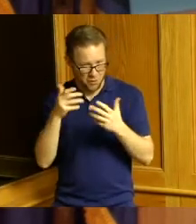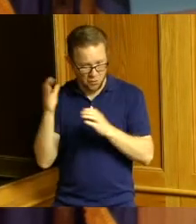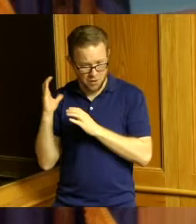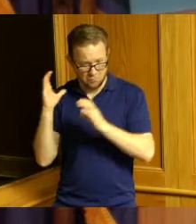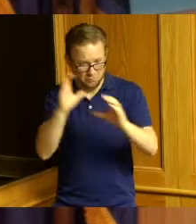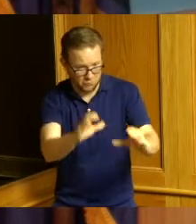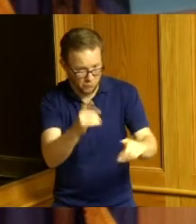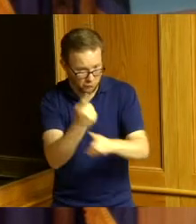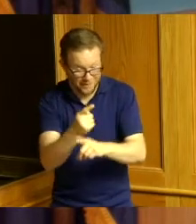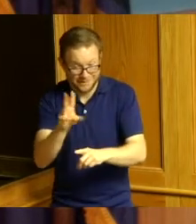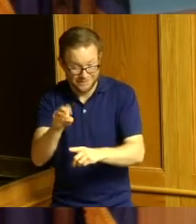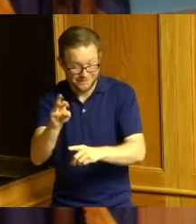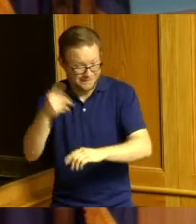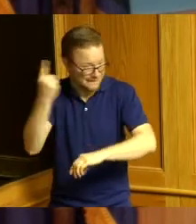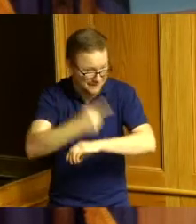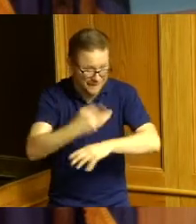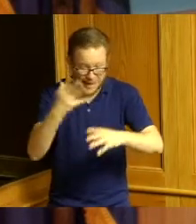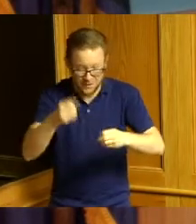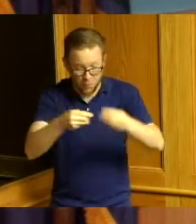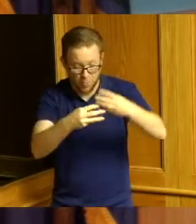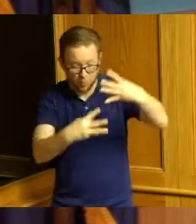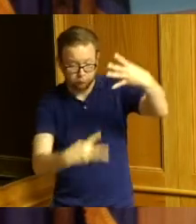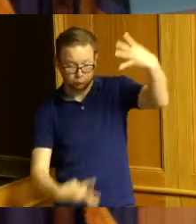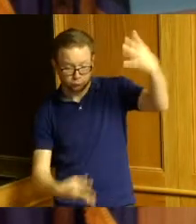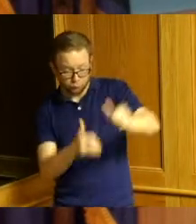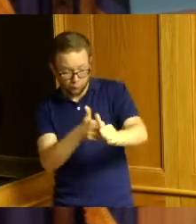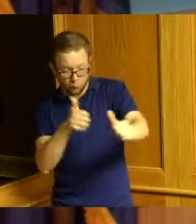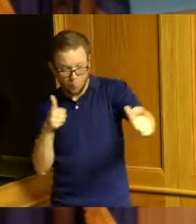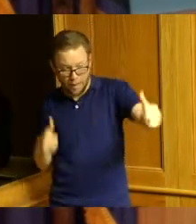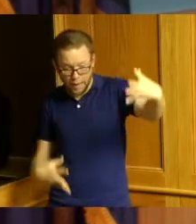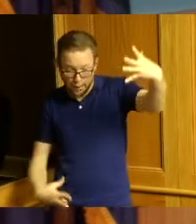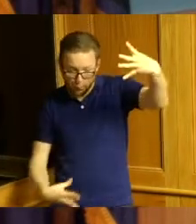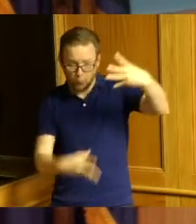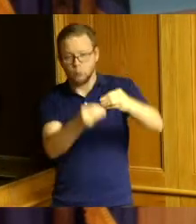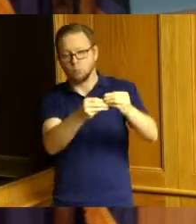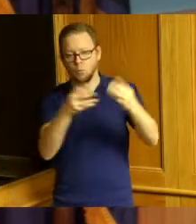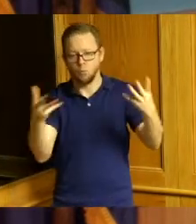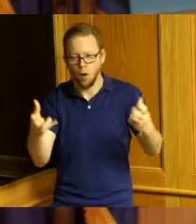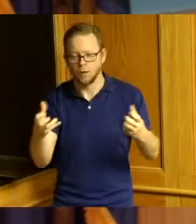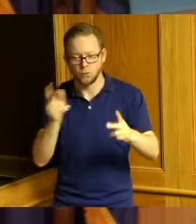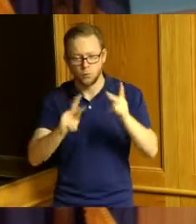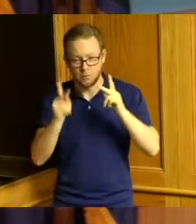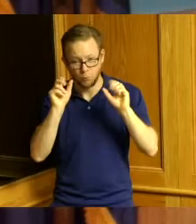want to get this thing cleared out so these people can get these these checks and keep their homes so